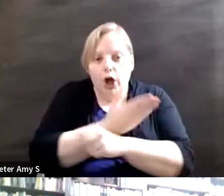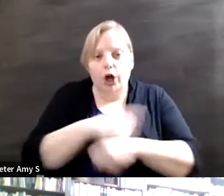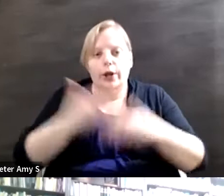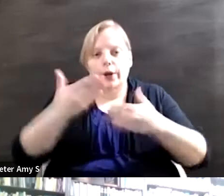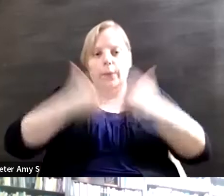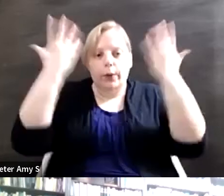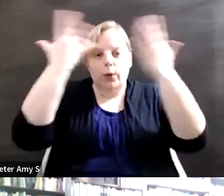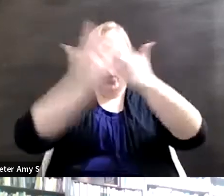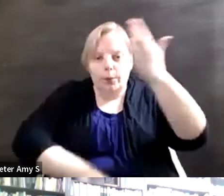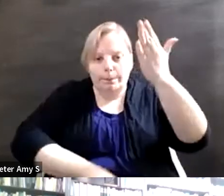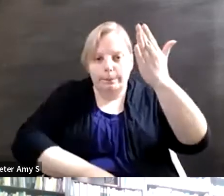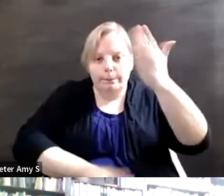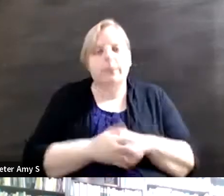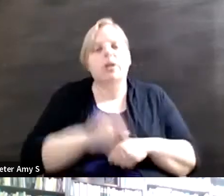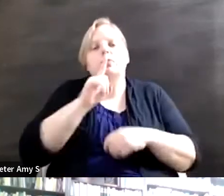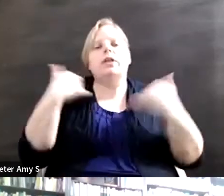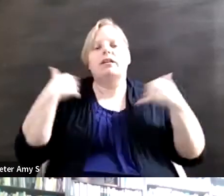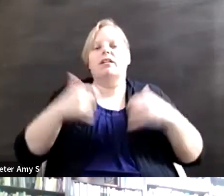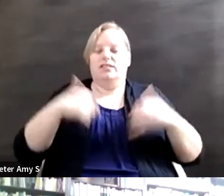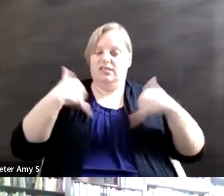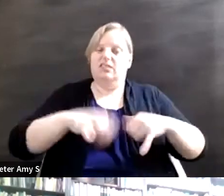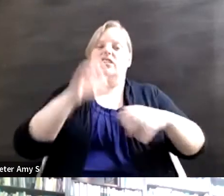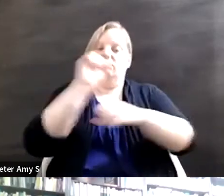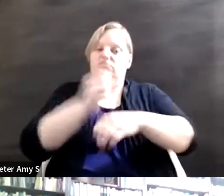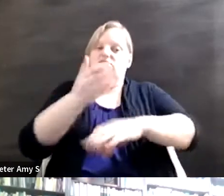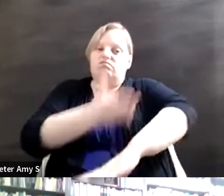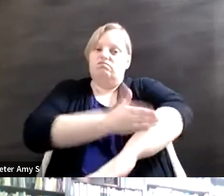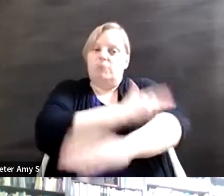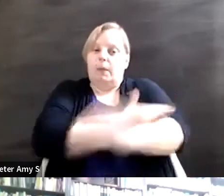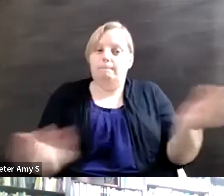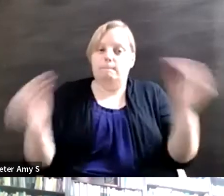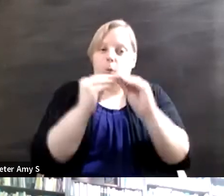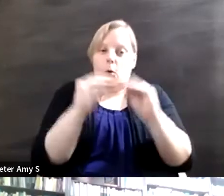So we have a long way to go and hopefully one day we can get that symbolic as well